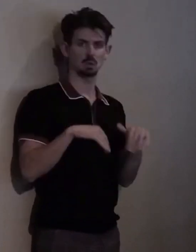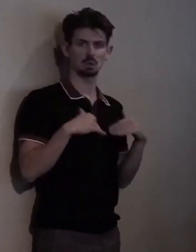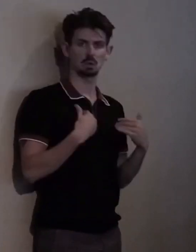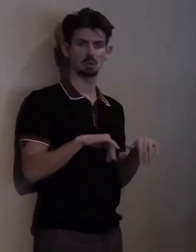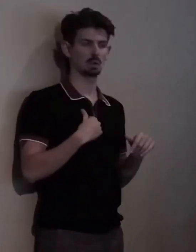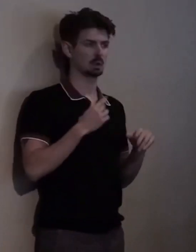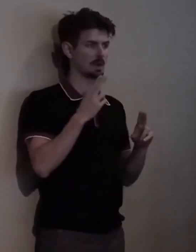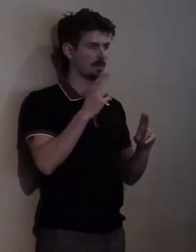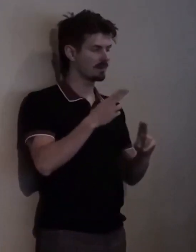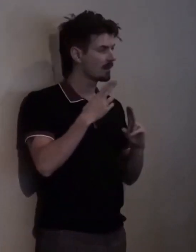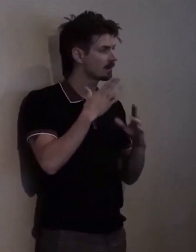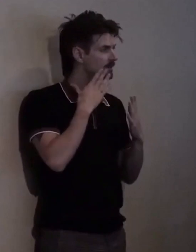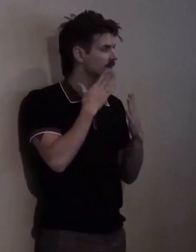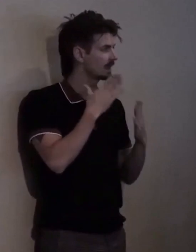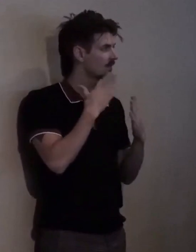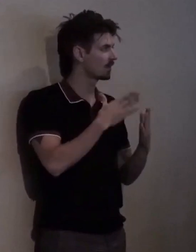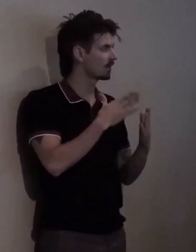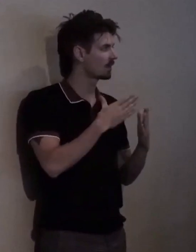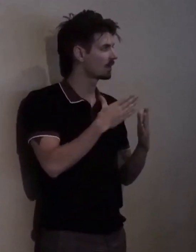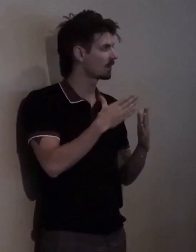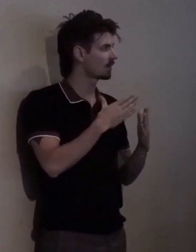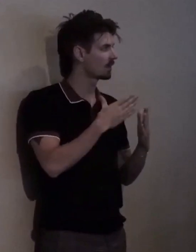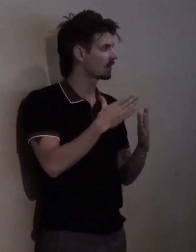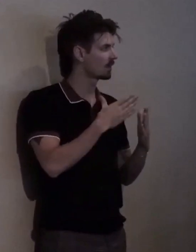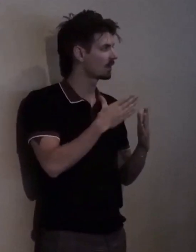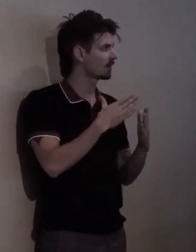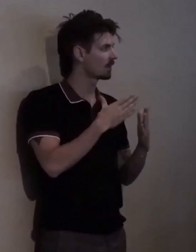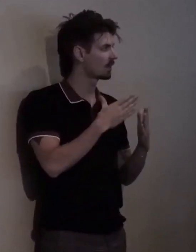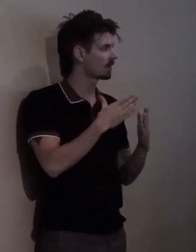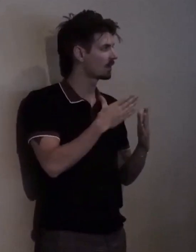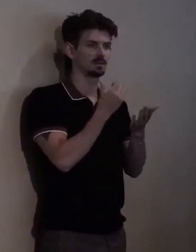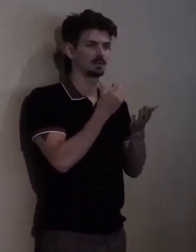And I also want to give a special shout out to... Ahh... Dr. Jean Parker... Uhm...